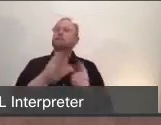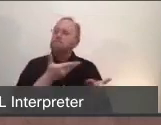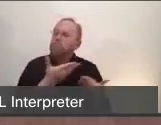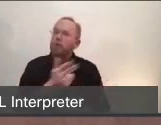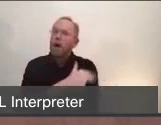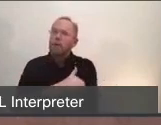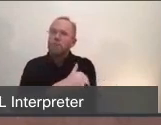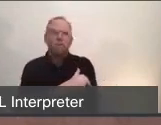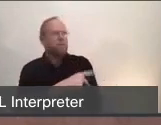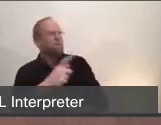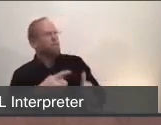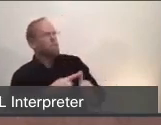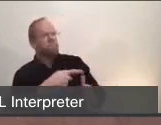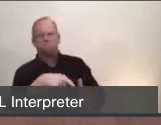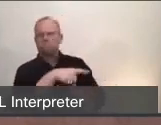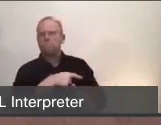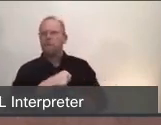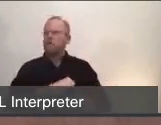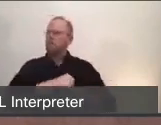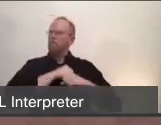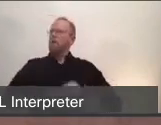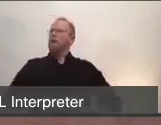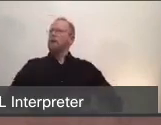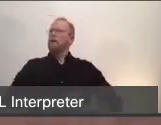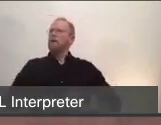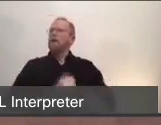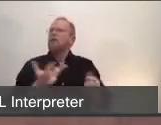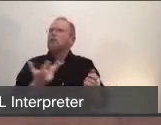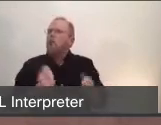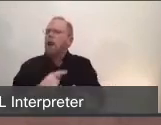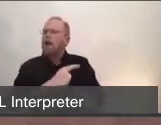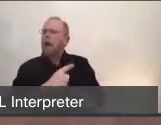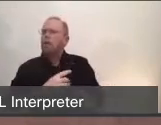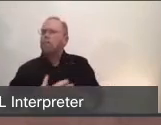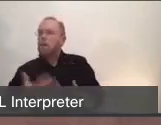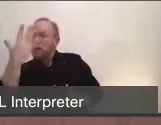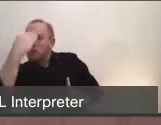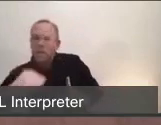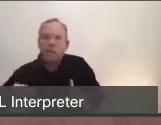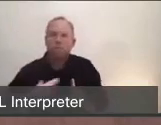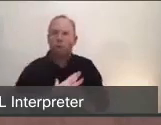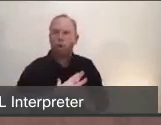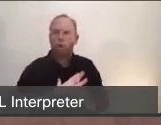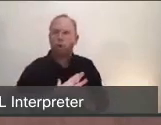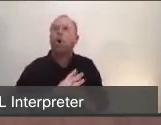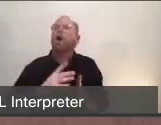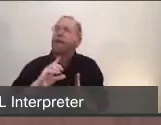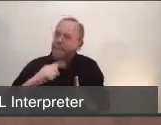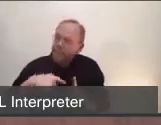in case of a potential exposure, but then reducing that chance of carrying that exposure to another patient.